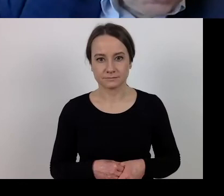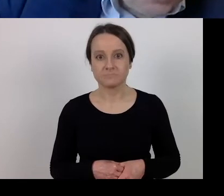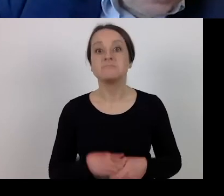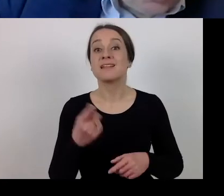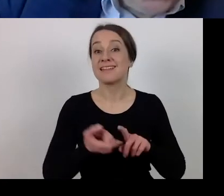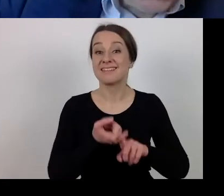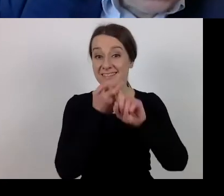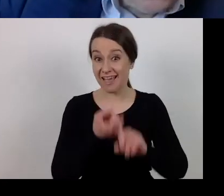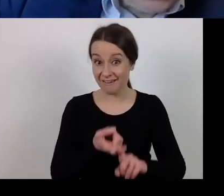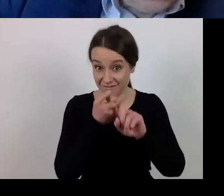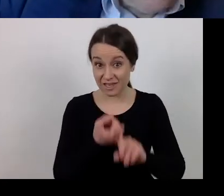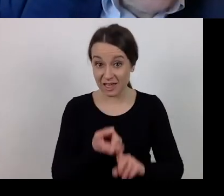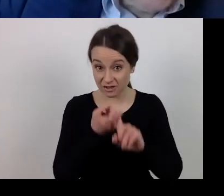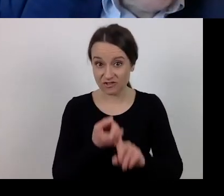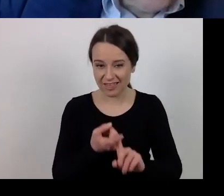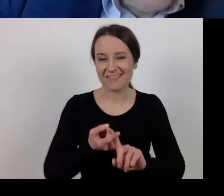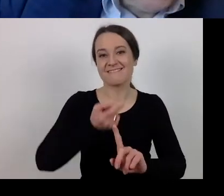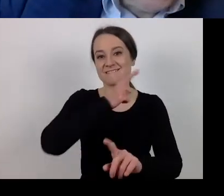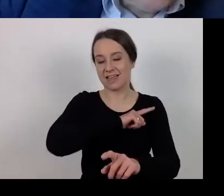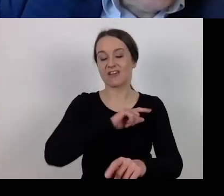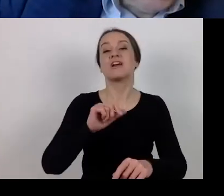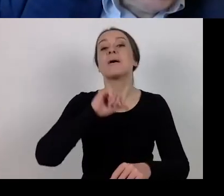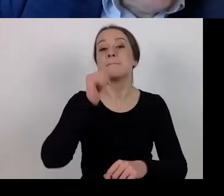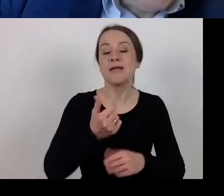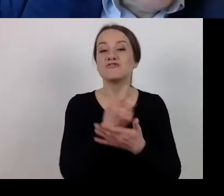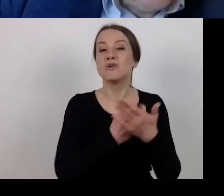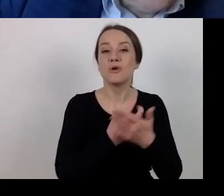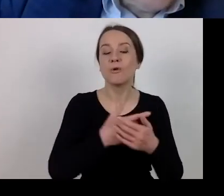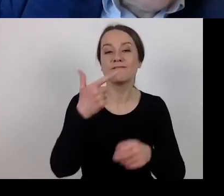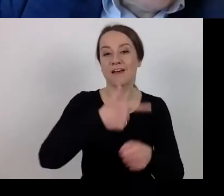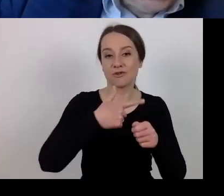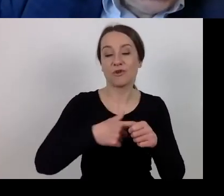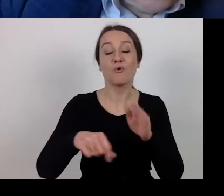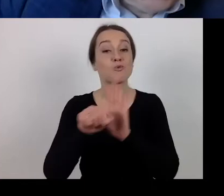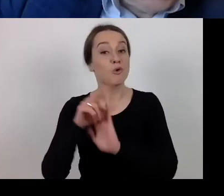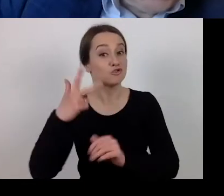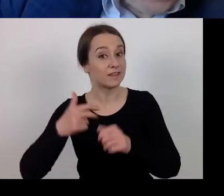So from 1 February 2020 until 31 December 2020.